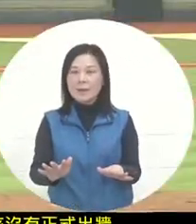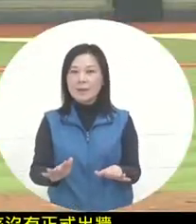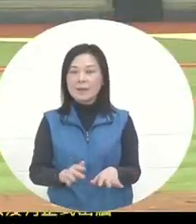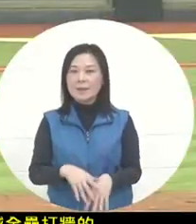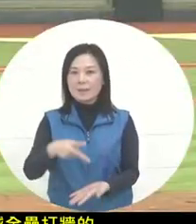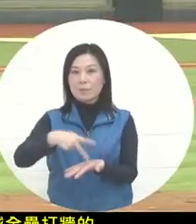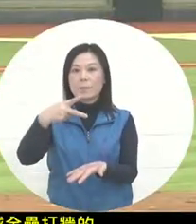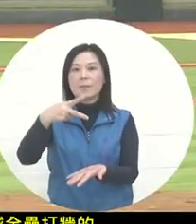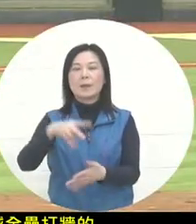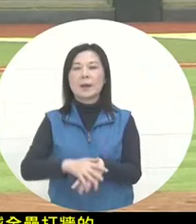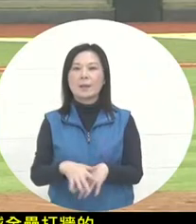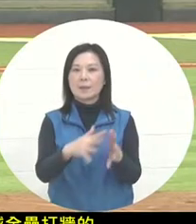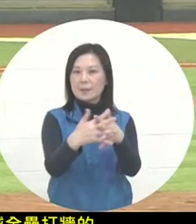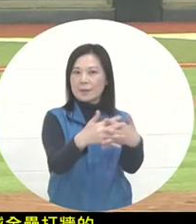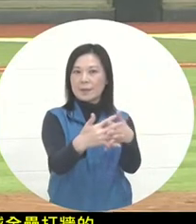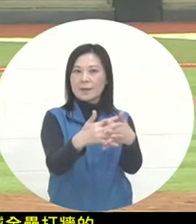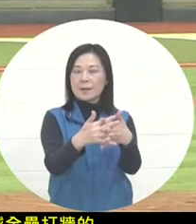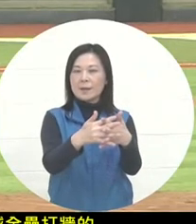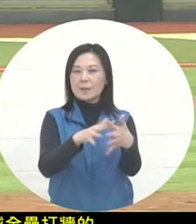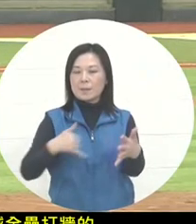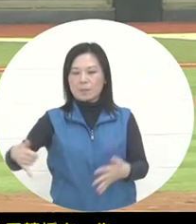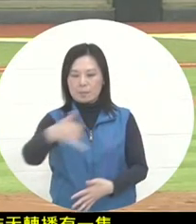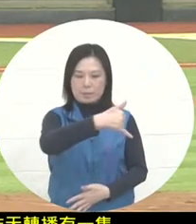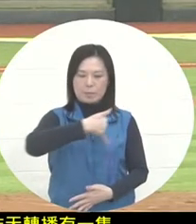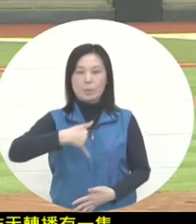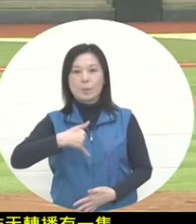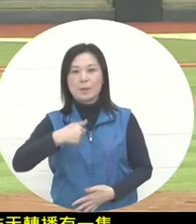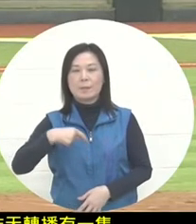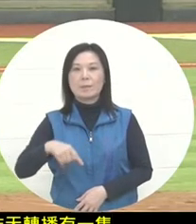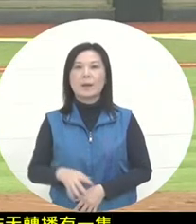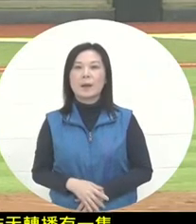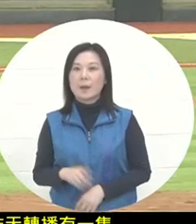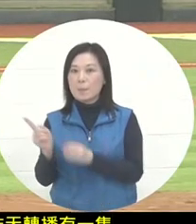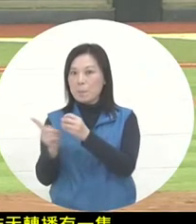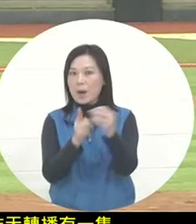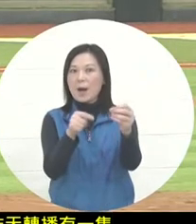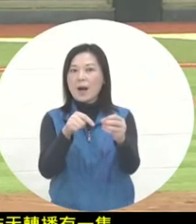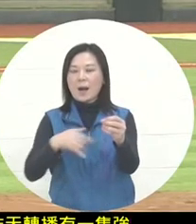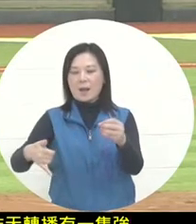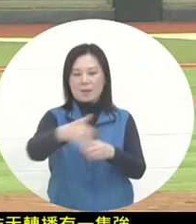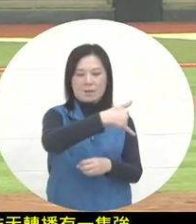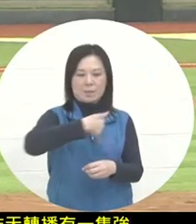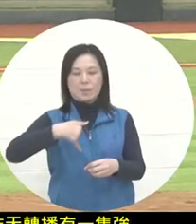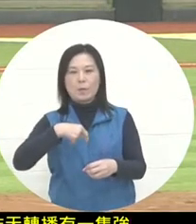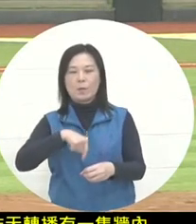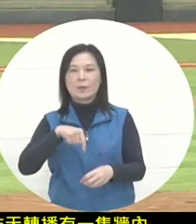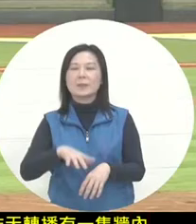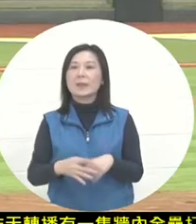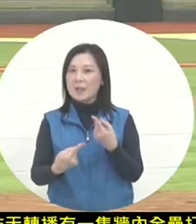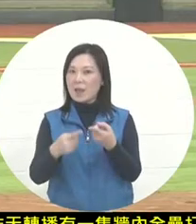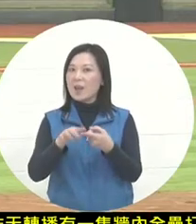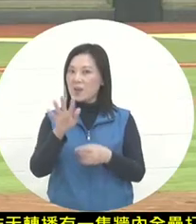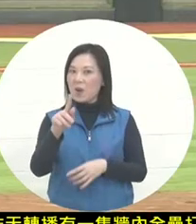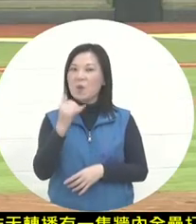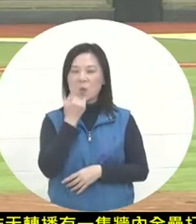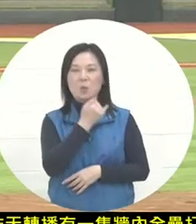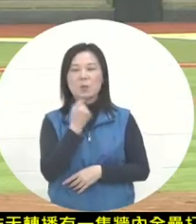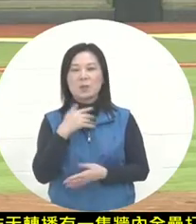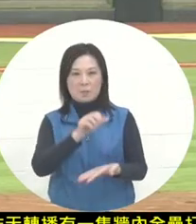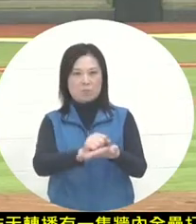two times. The American team circled back to home plate. The batter hit directly and then circled. There should be one team that returns to home plate to